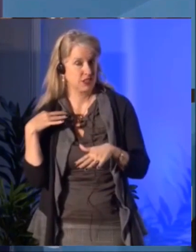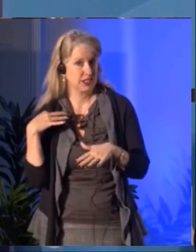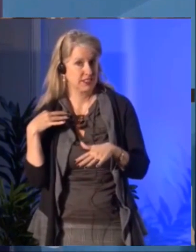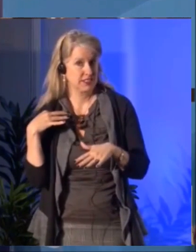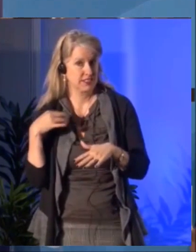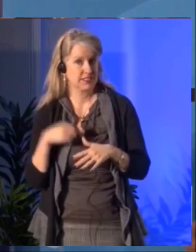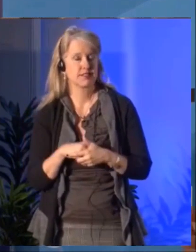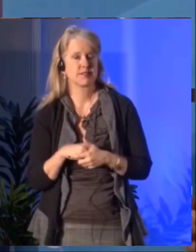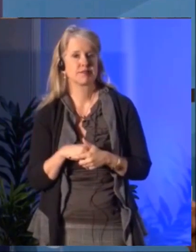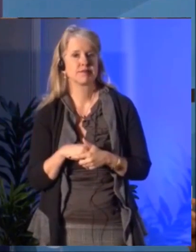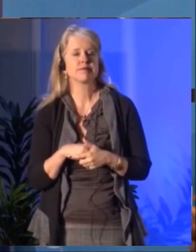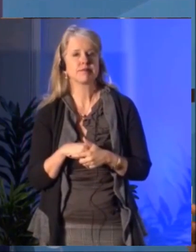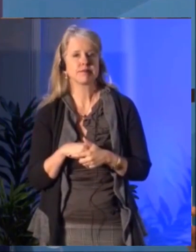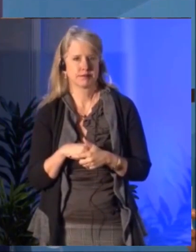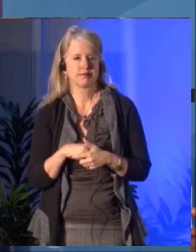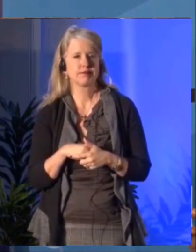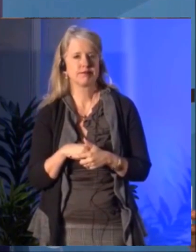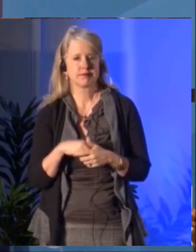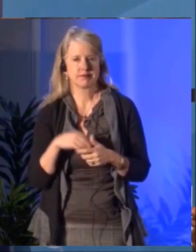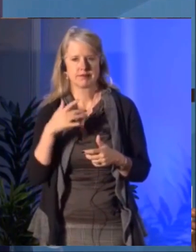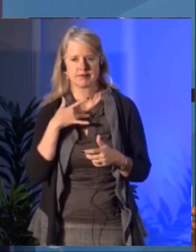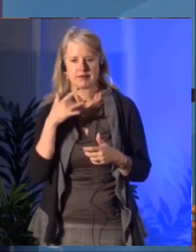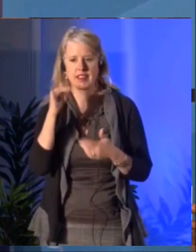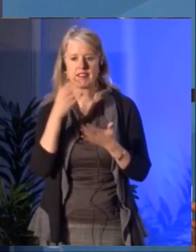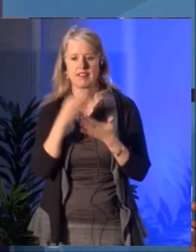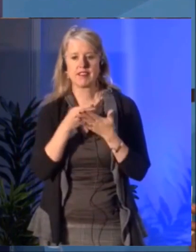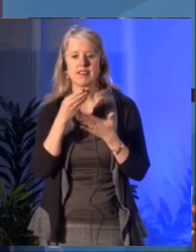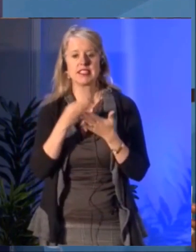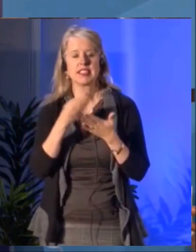Don't forget you can also send us your questions via Twitter, Facebook or by e-mail.